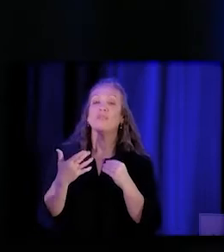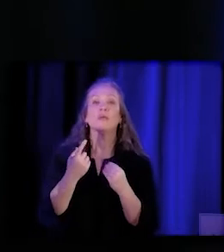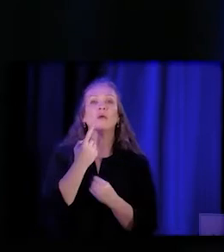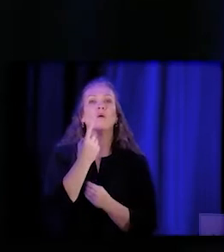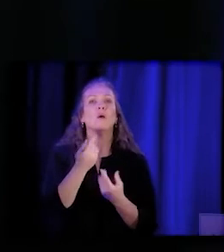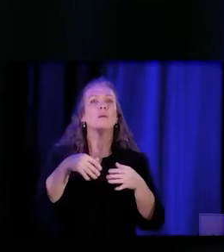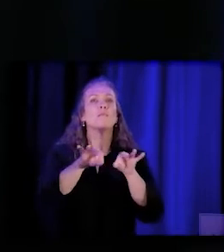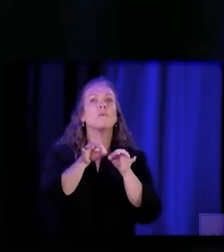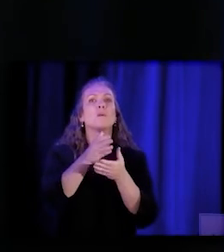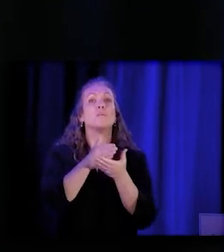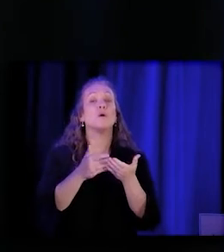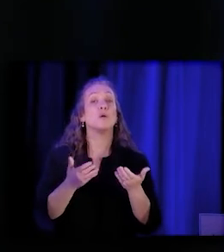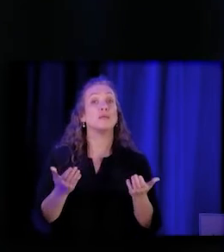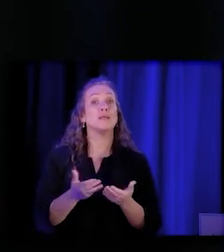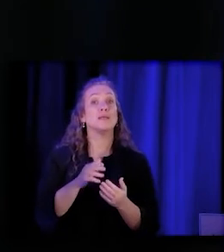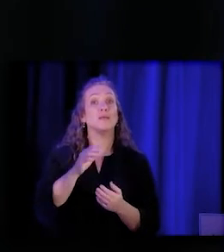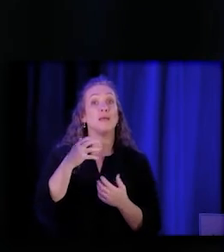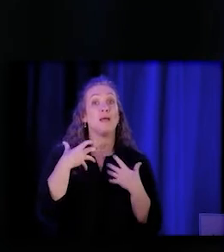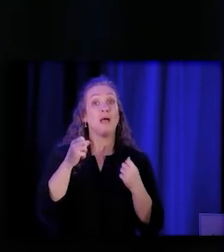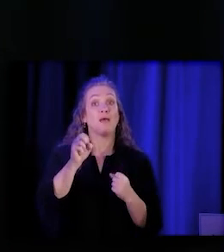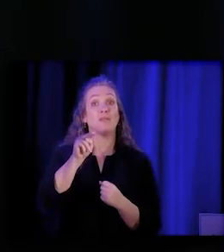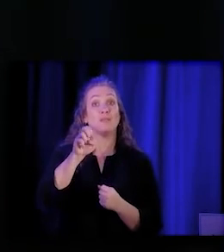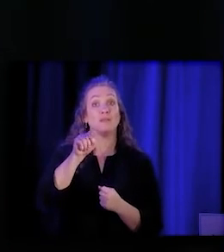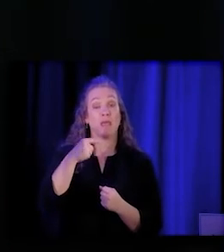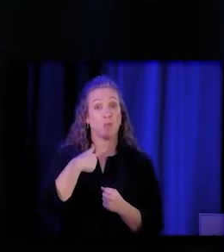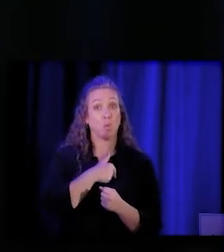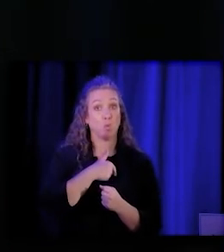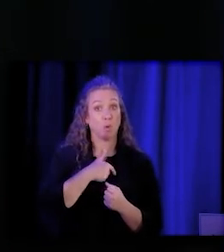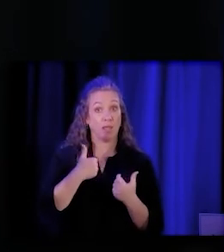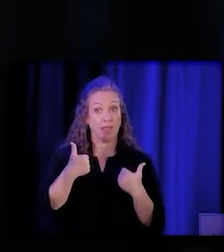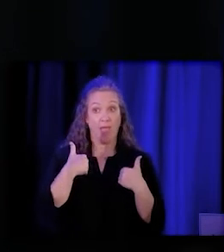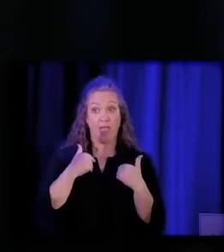so at Health Net we've had Promotores on staff actually since 2011.